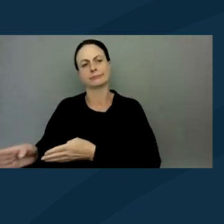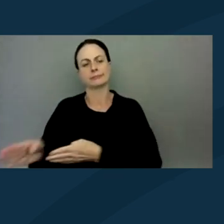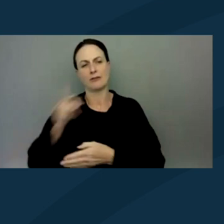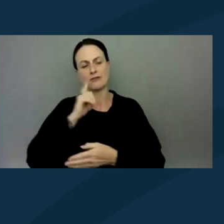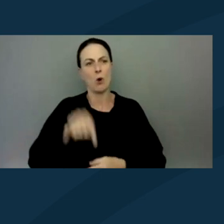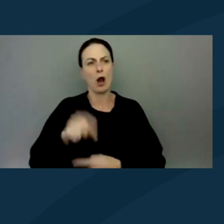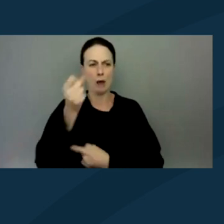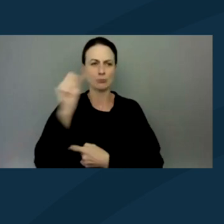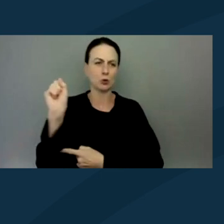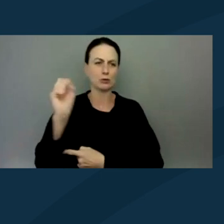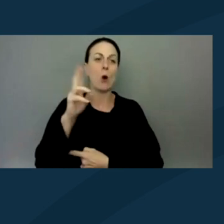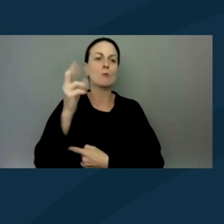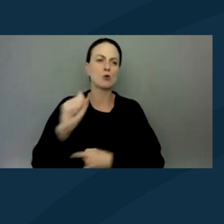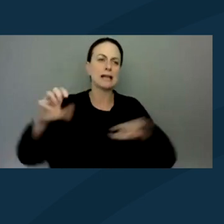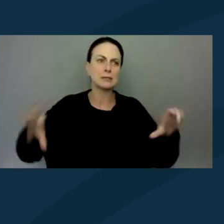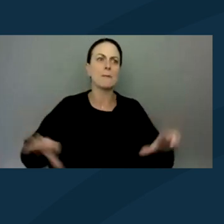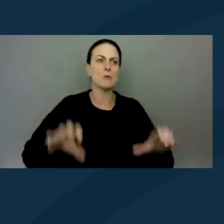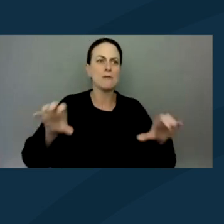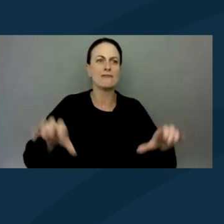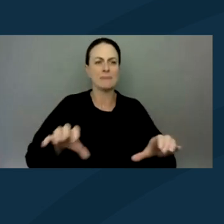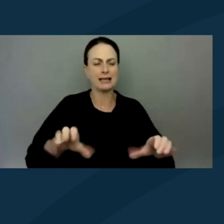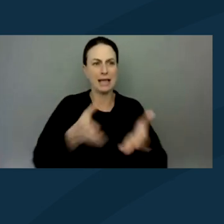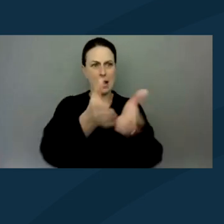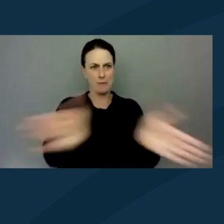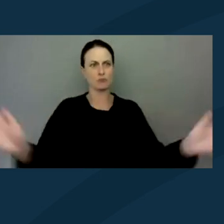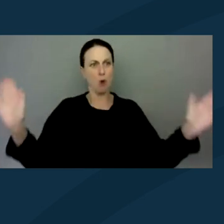or a protest movement in a broad sense.